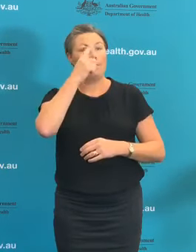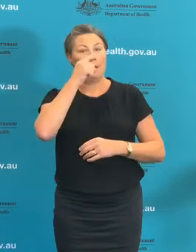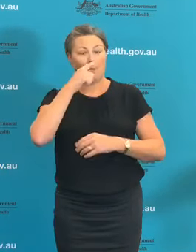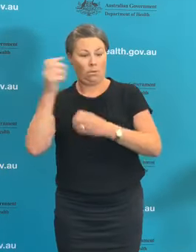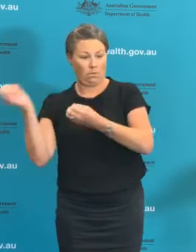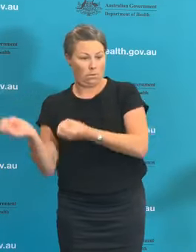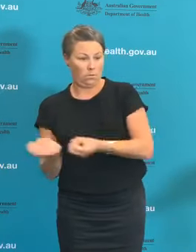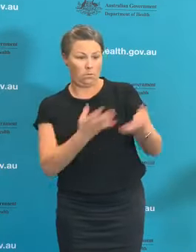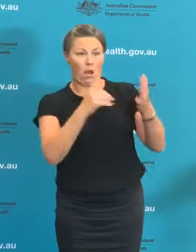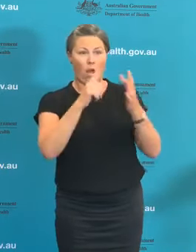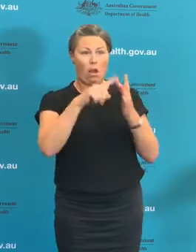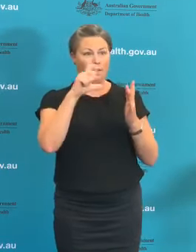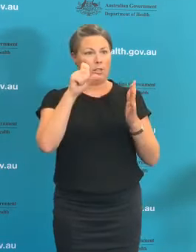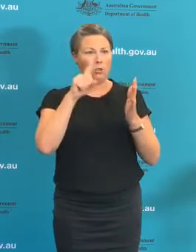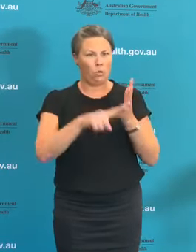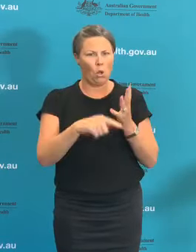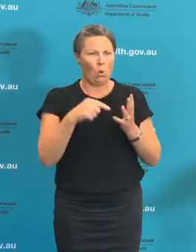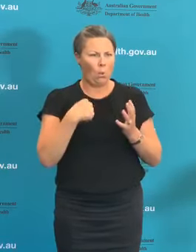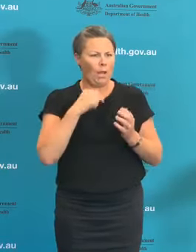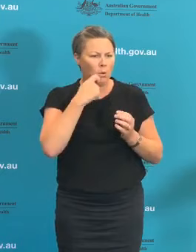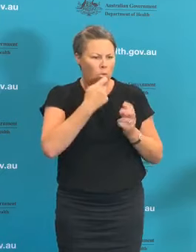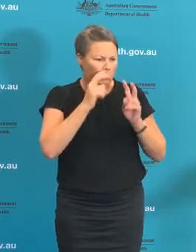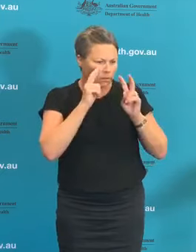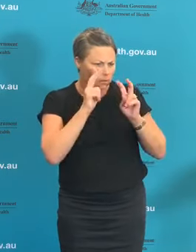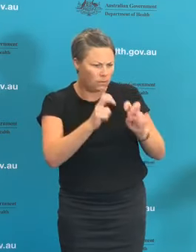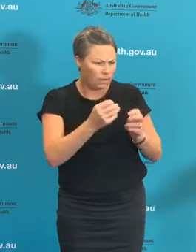mentioned, but there are also underpinning that several centres a